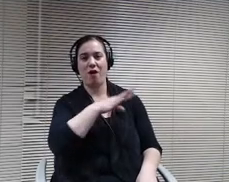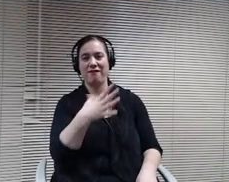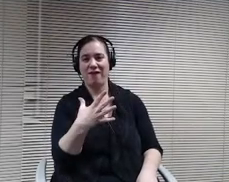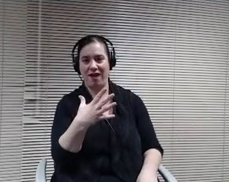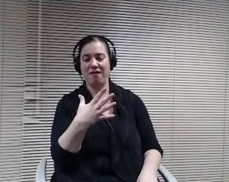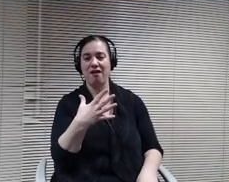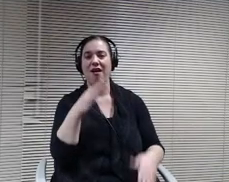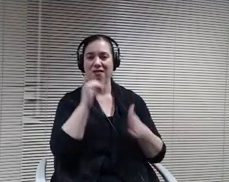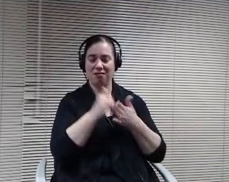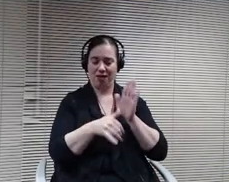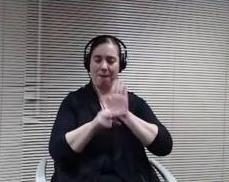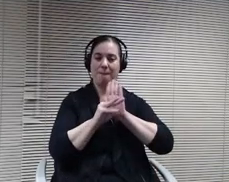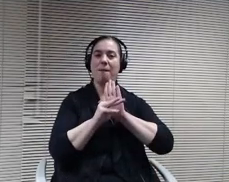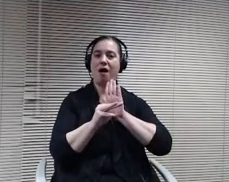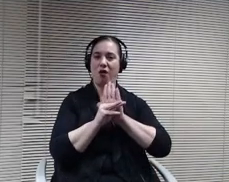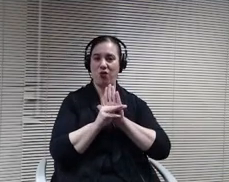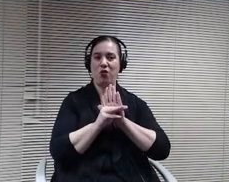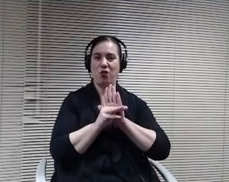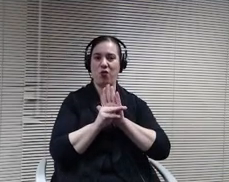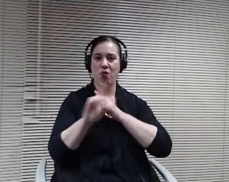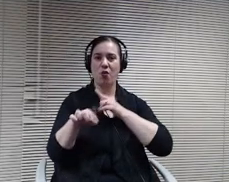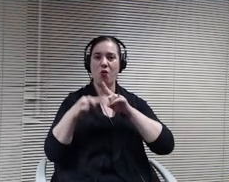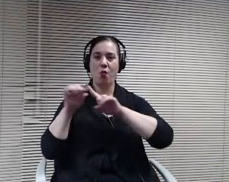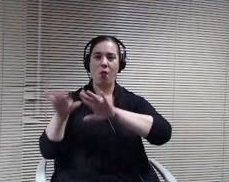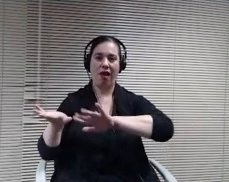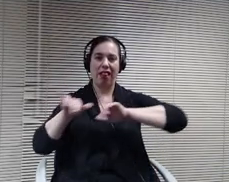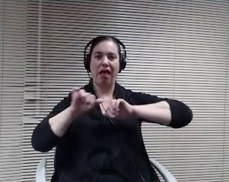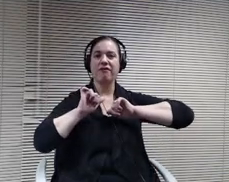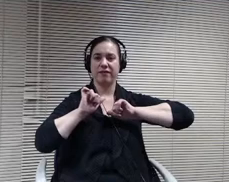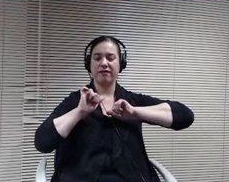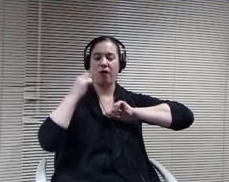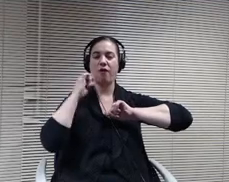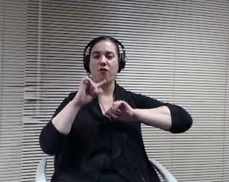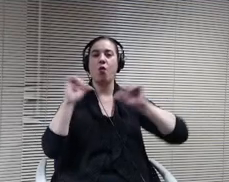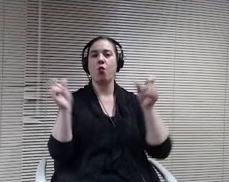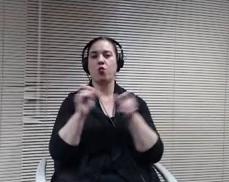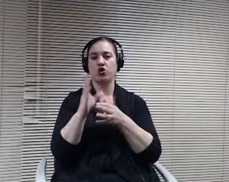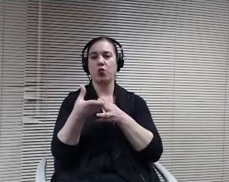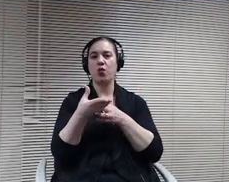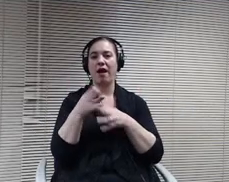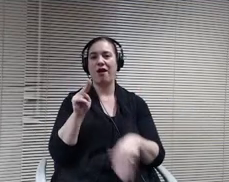left. In at the end of November and so they are returning to